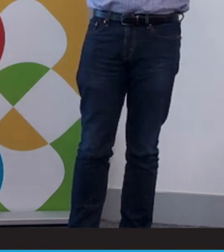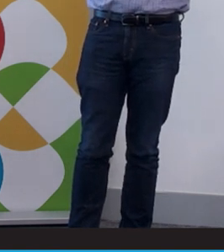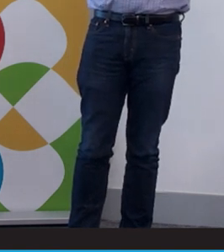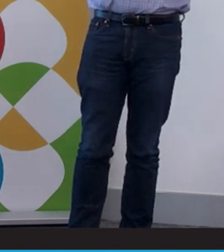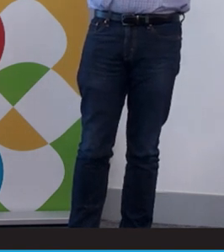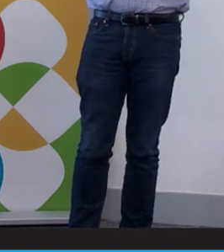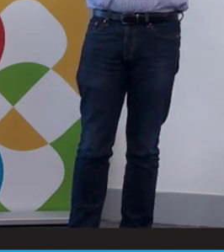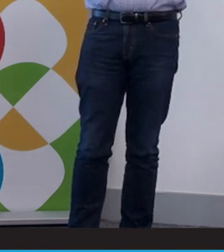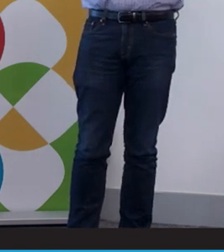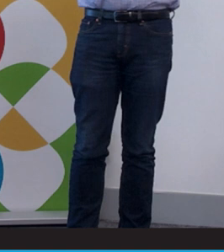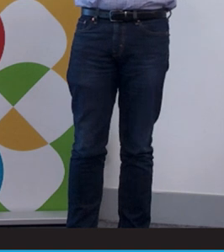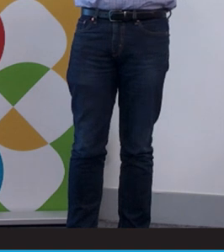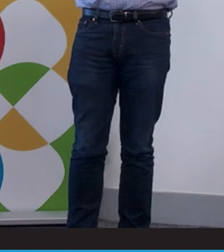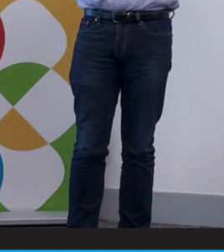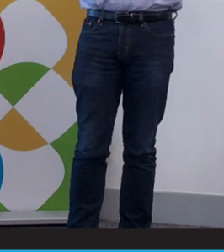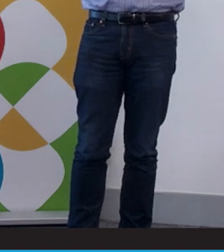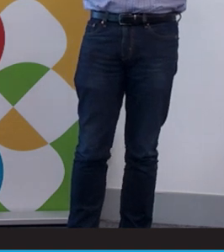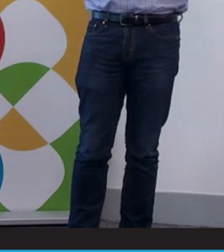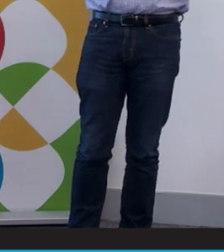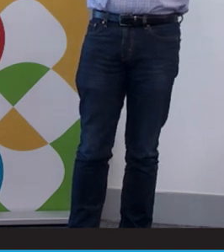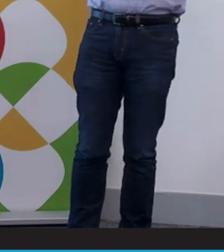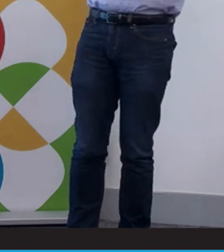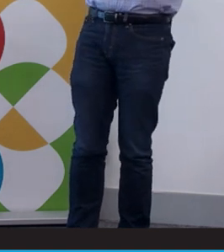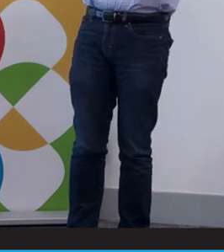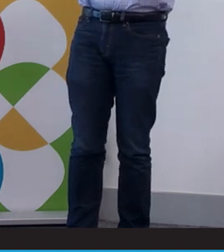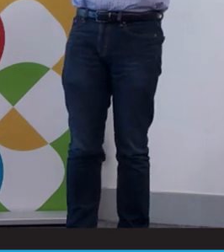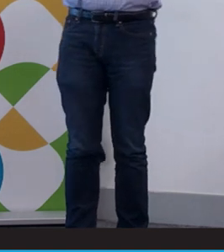Society of New South Wales and then acquired the South Australian Deaf Society. And then